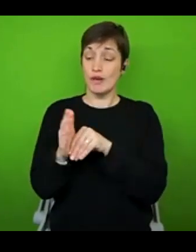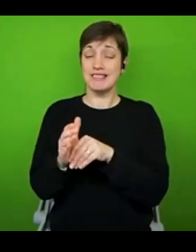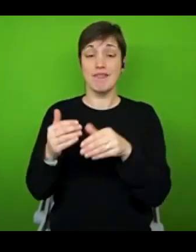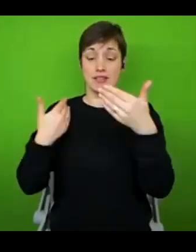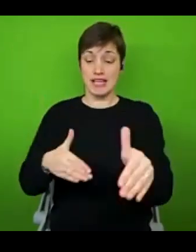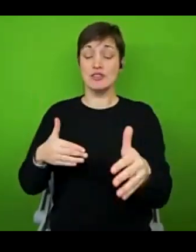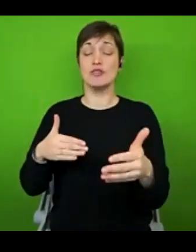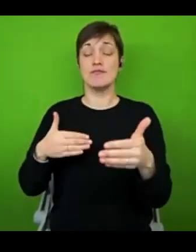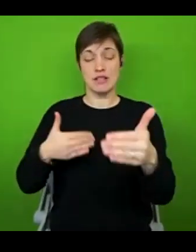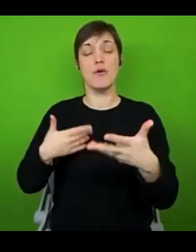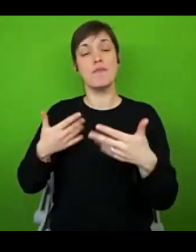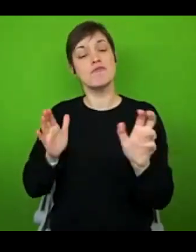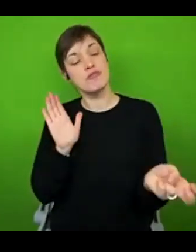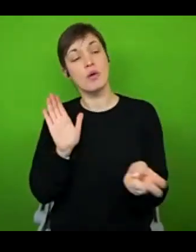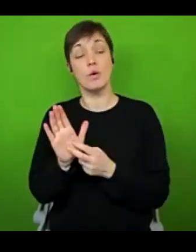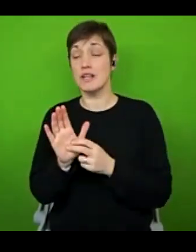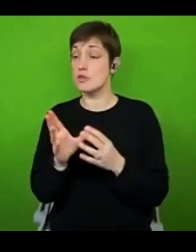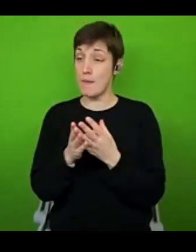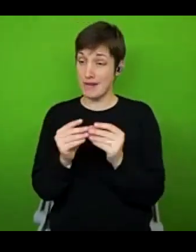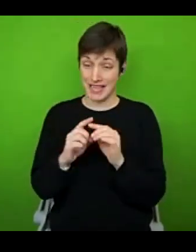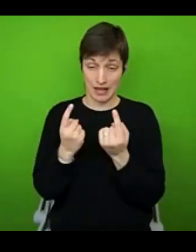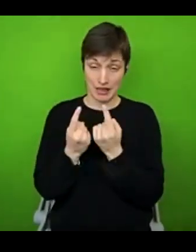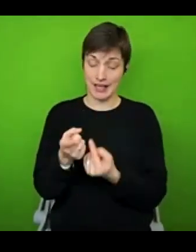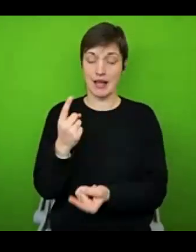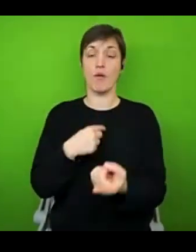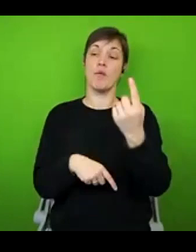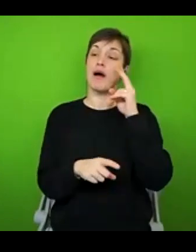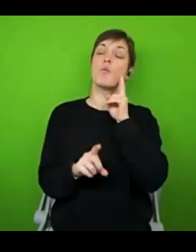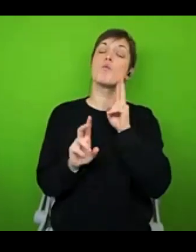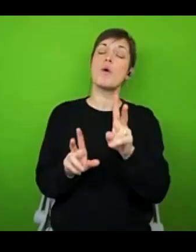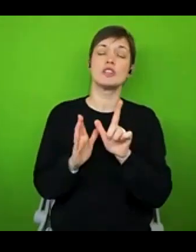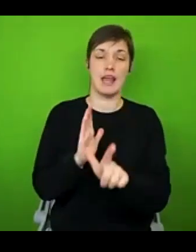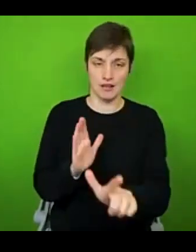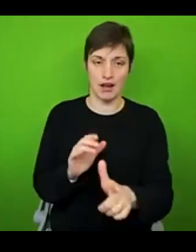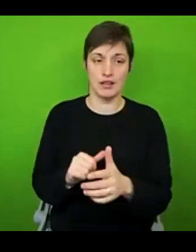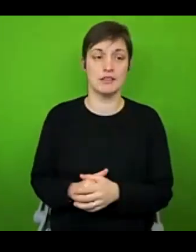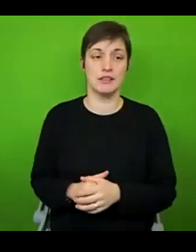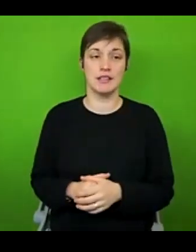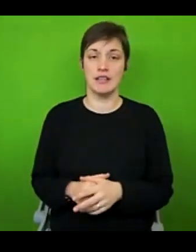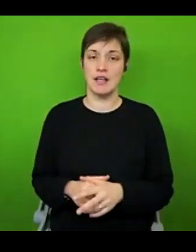you've missed, we can go back and watch later. And I will, I won't say any names if you leave something in the chat